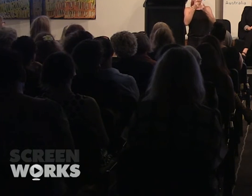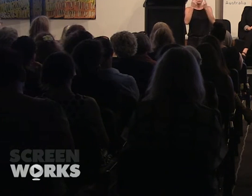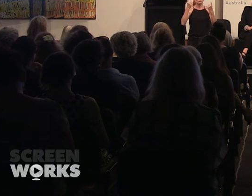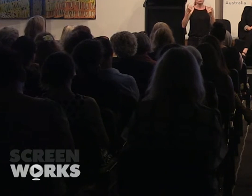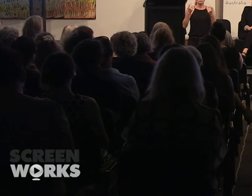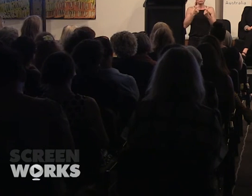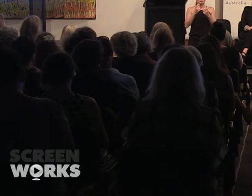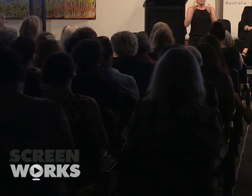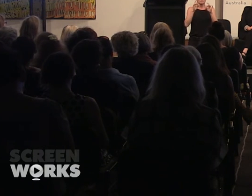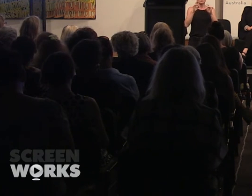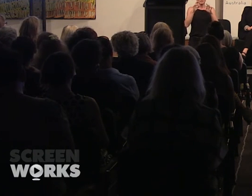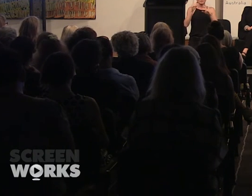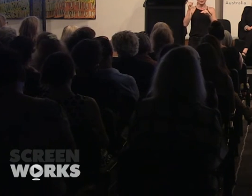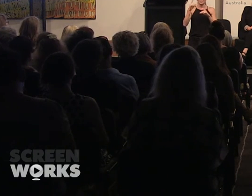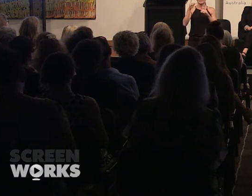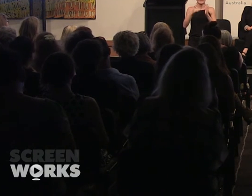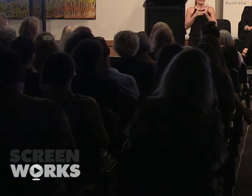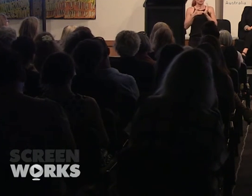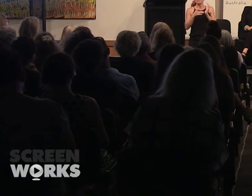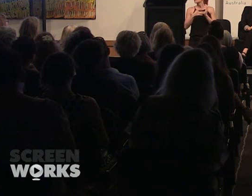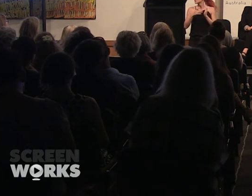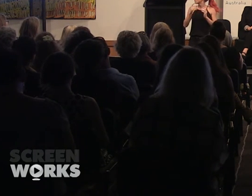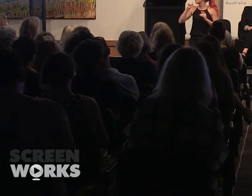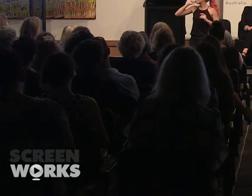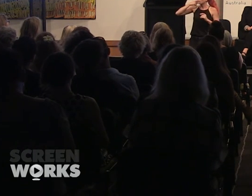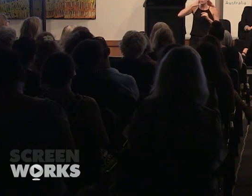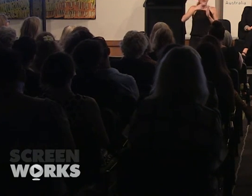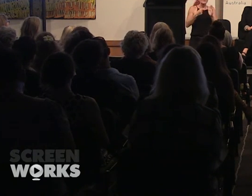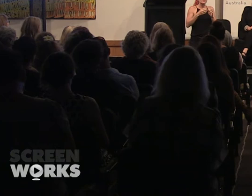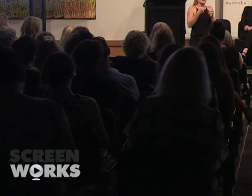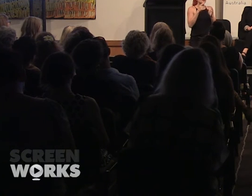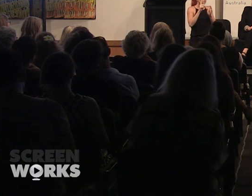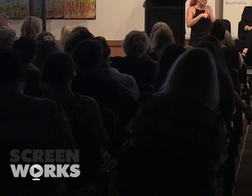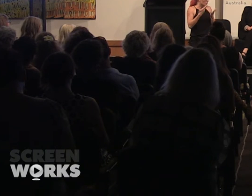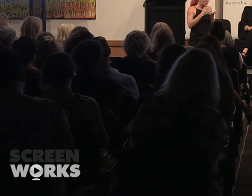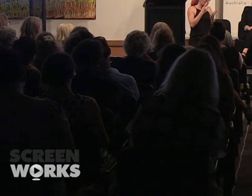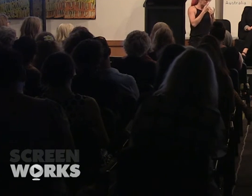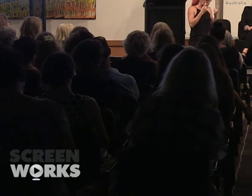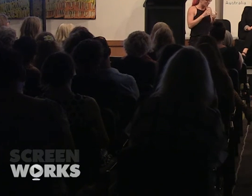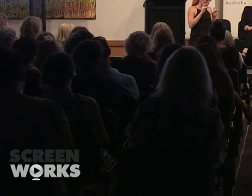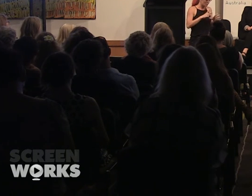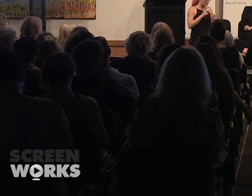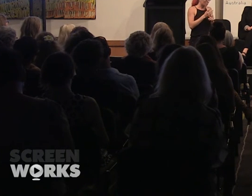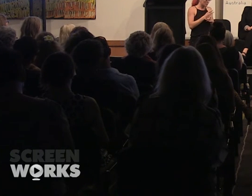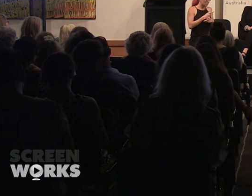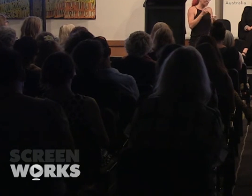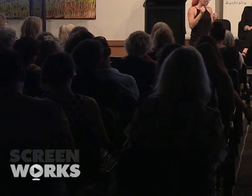Will there ever be a time where Screen Australia production funding will be legislated at director